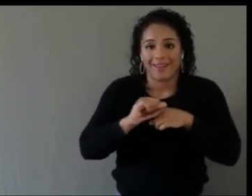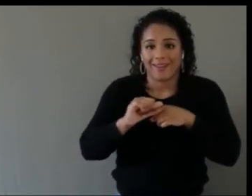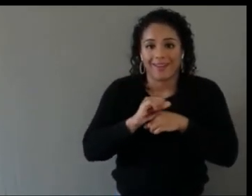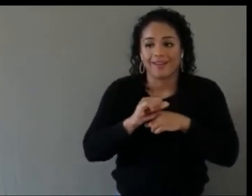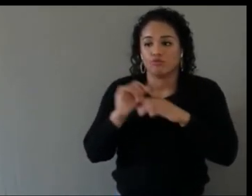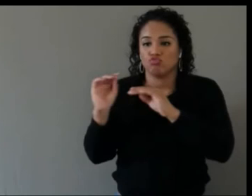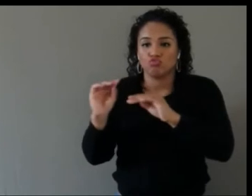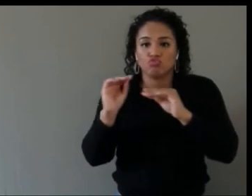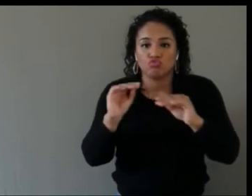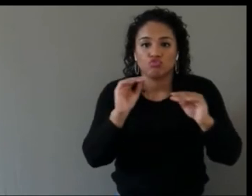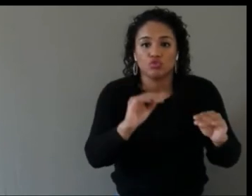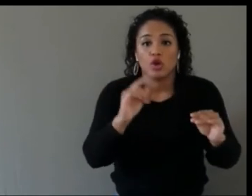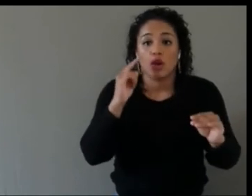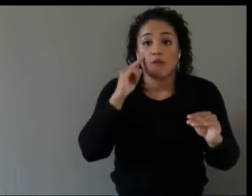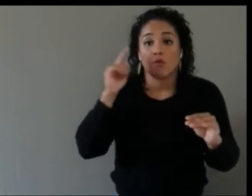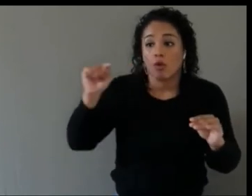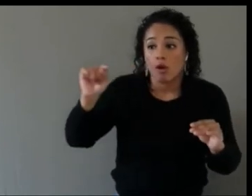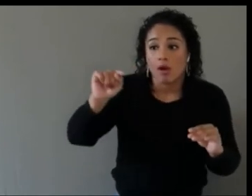leaders, to mentor them.